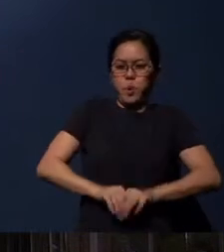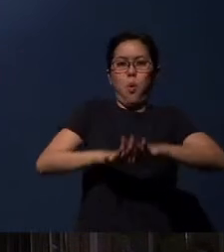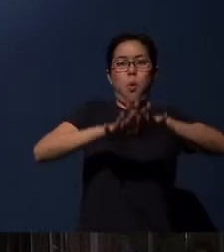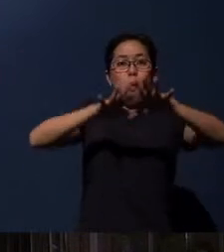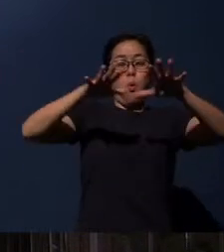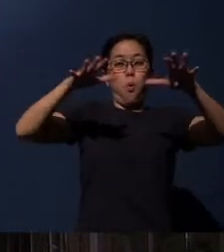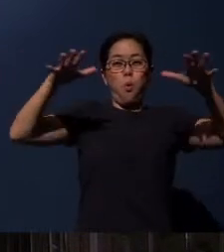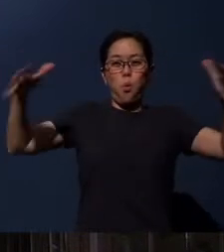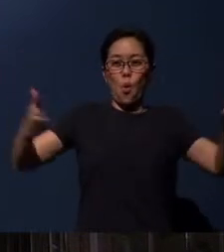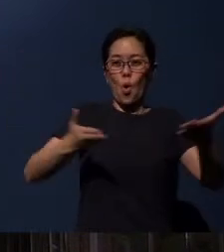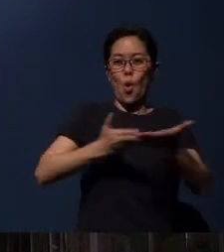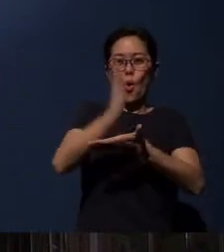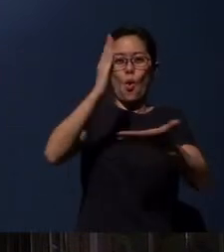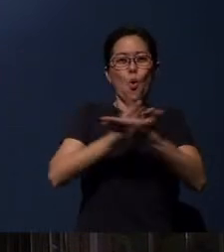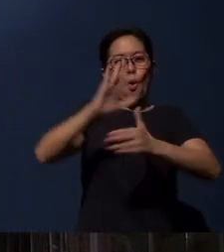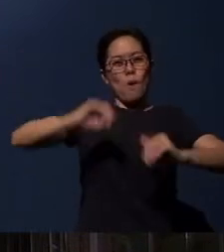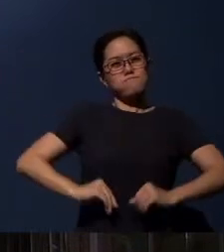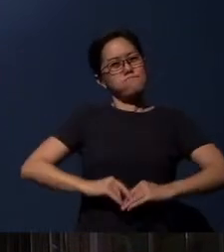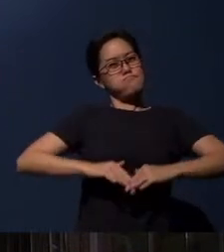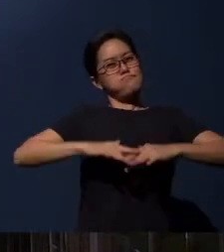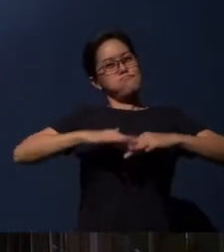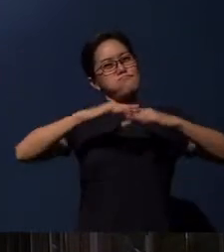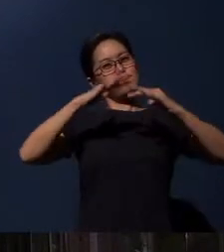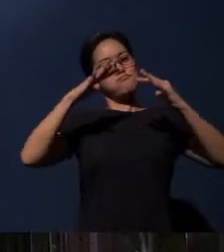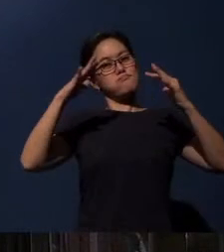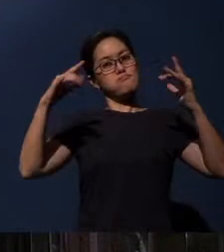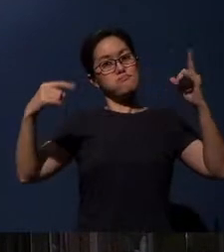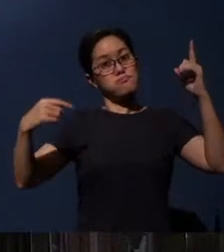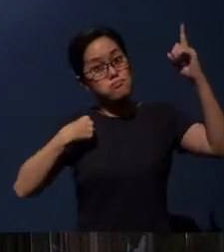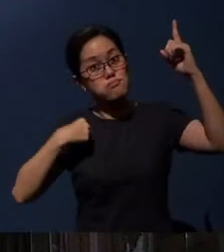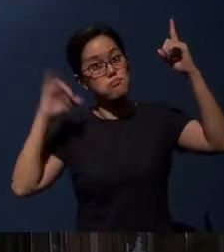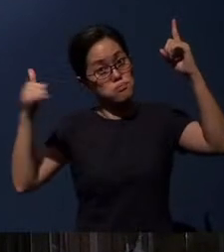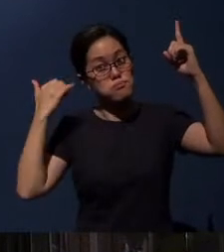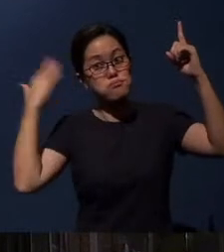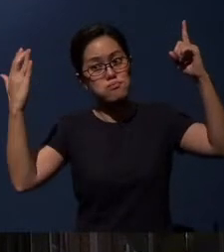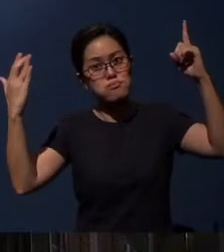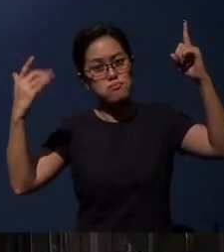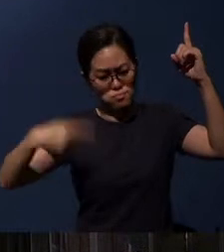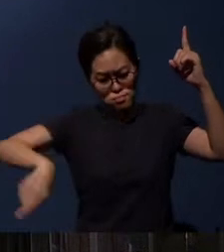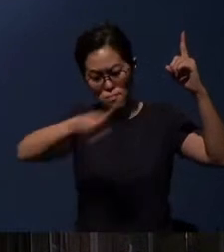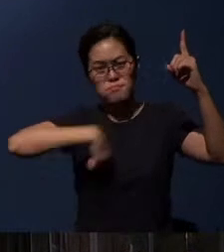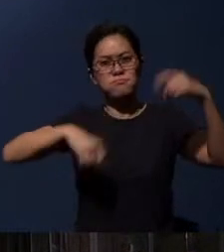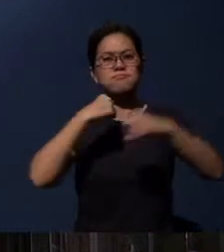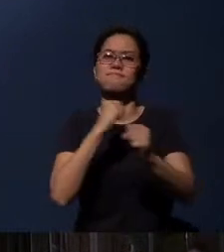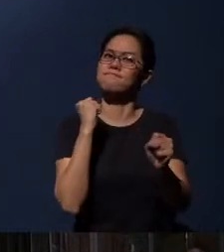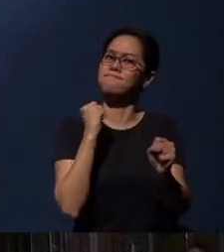let righteousness flourish with it; I, the LORD, have created it.